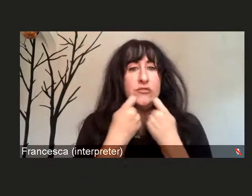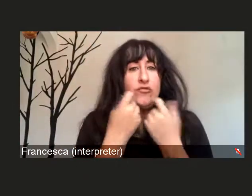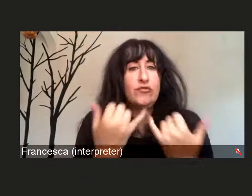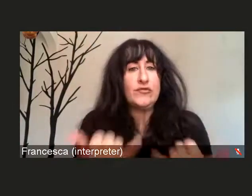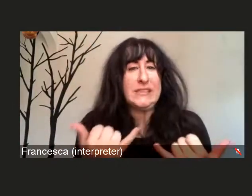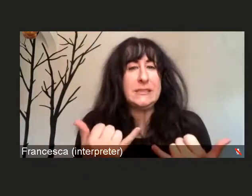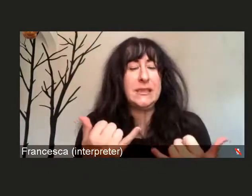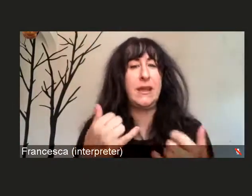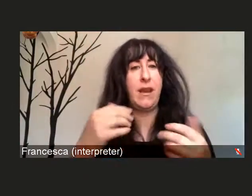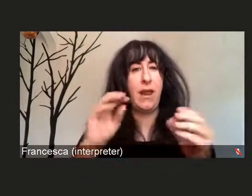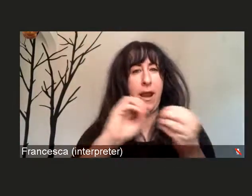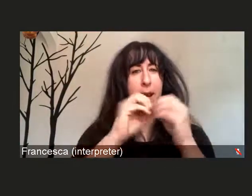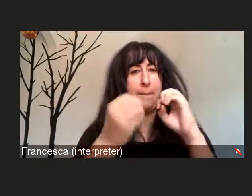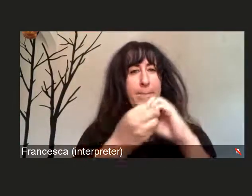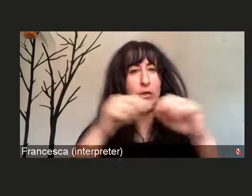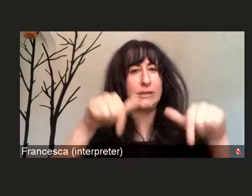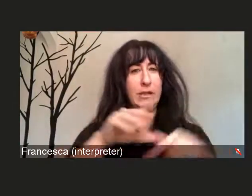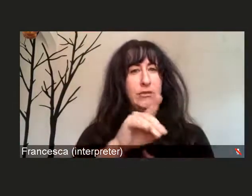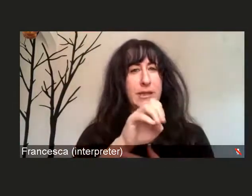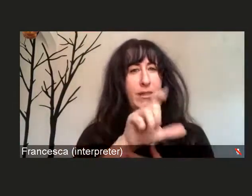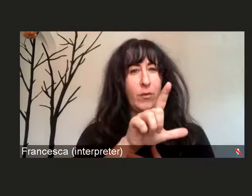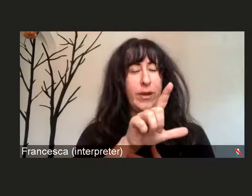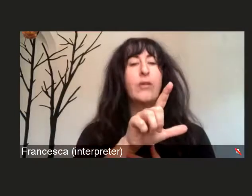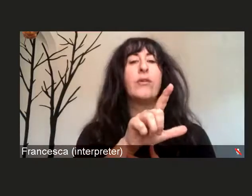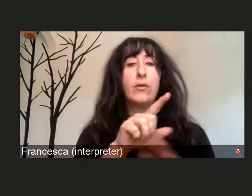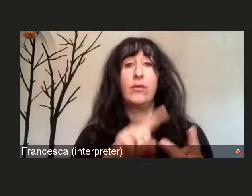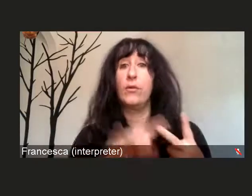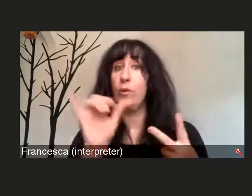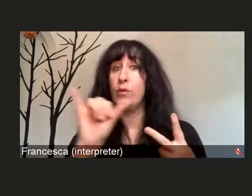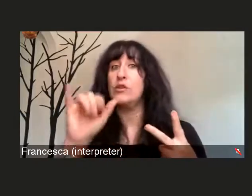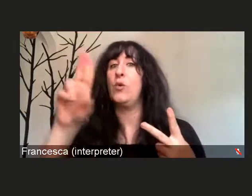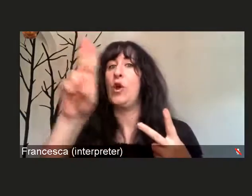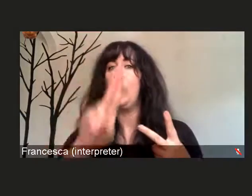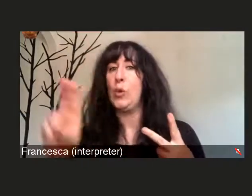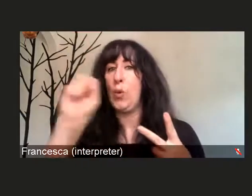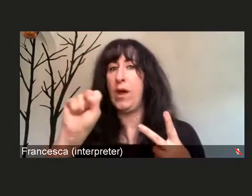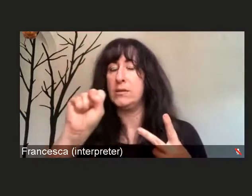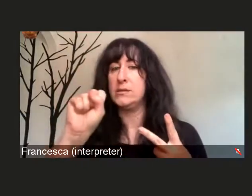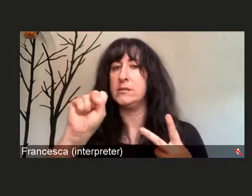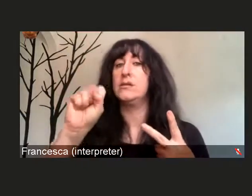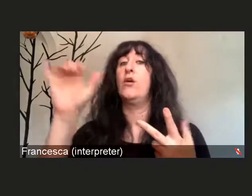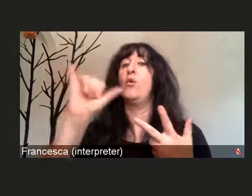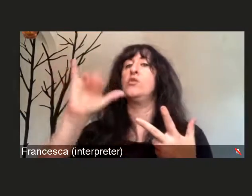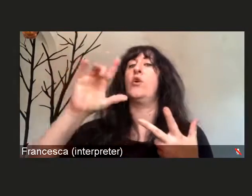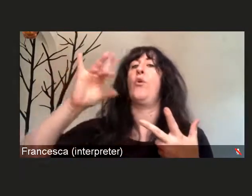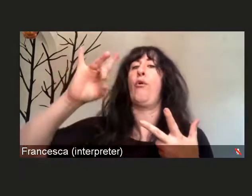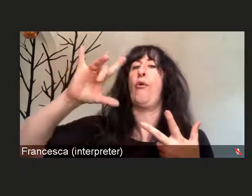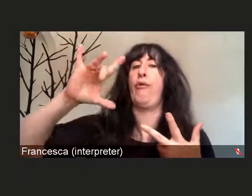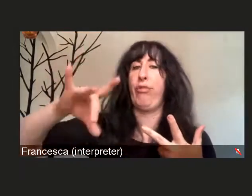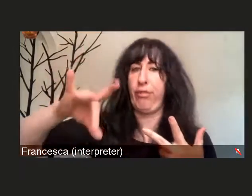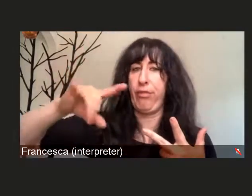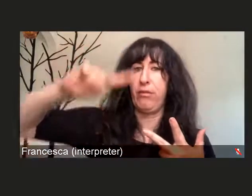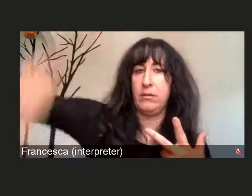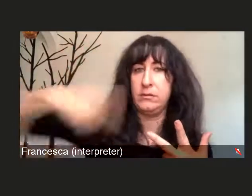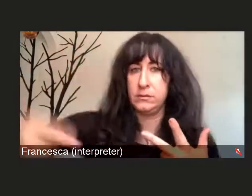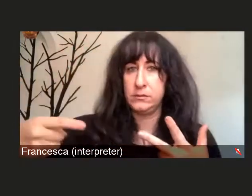along with the United States and the world around COVID-19. I wanna talk to you for a little bit about